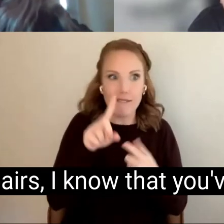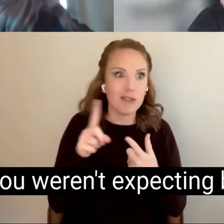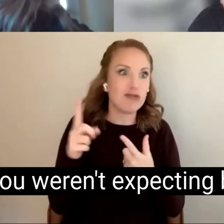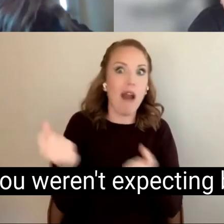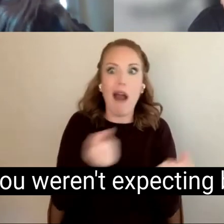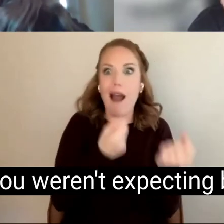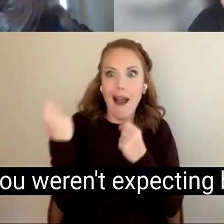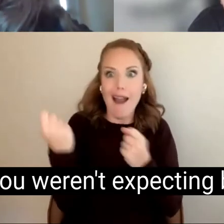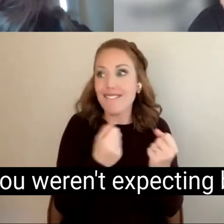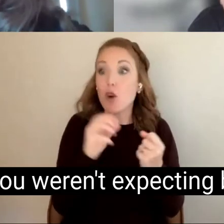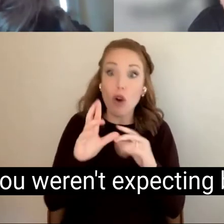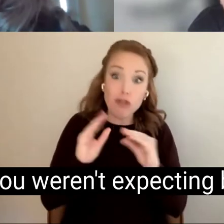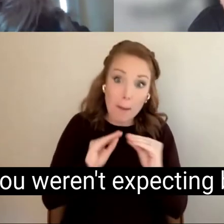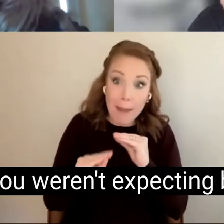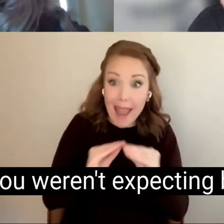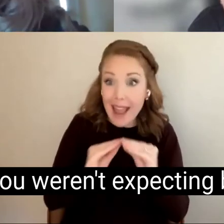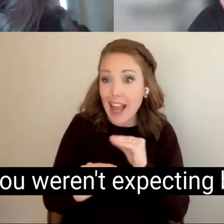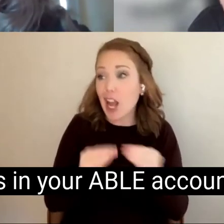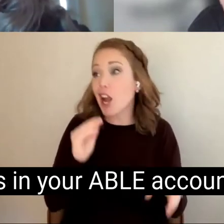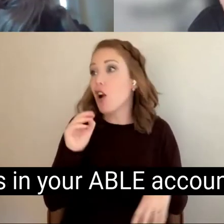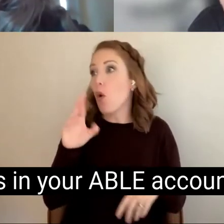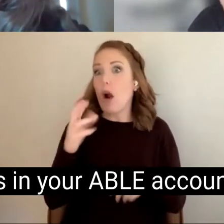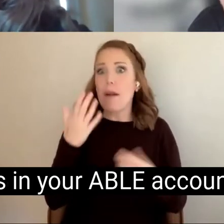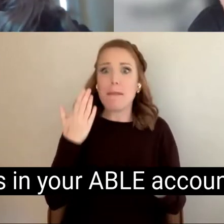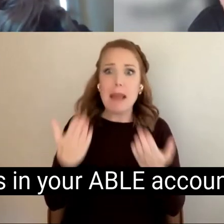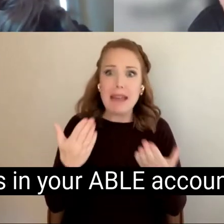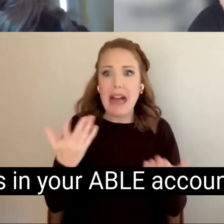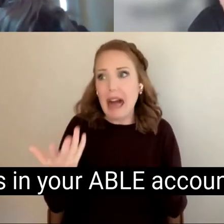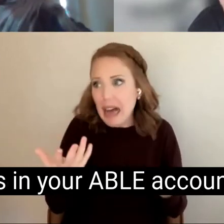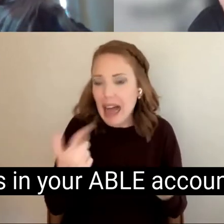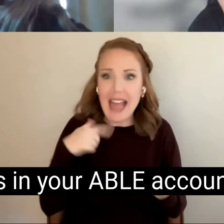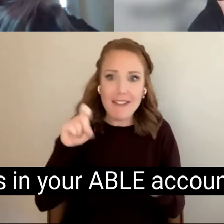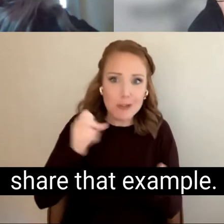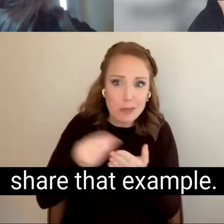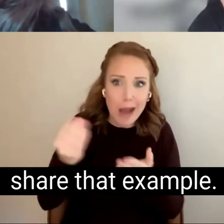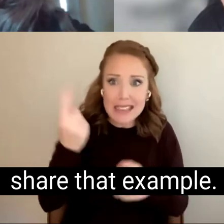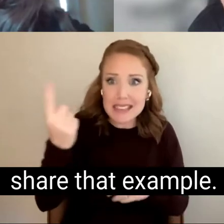purchase you weren't expecting but you had the funds in your ABLE account need to share that example.